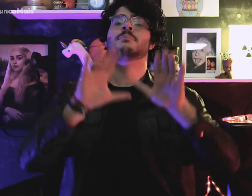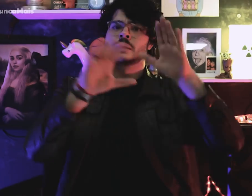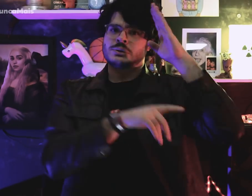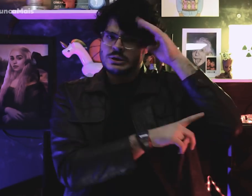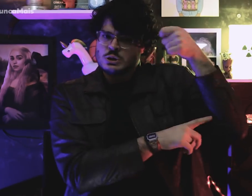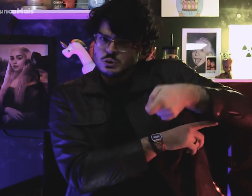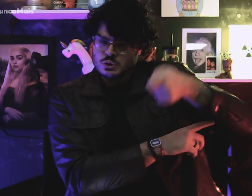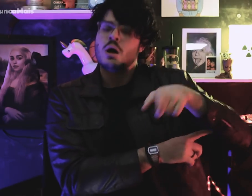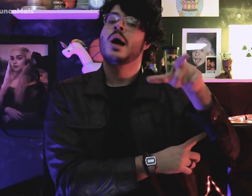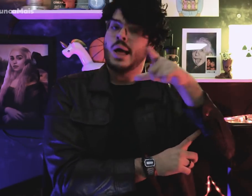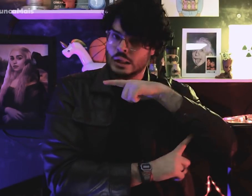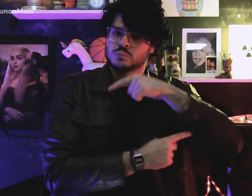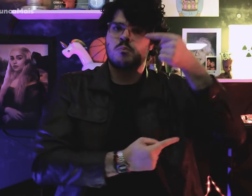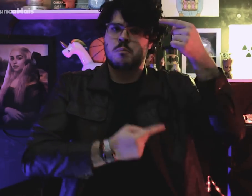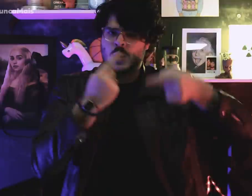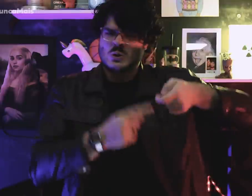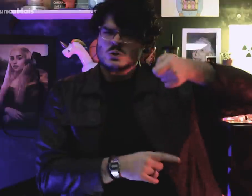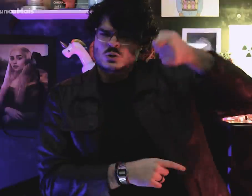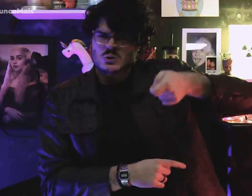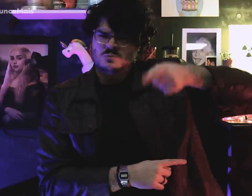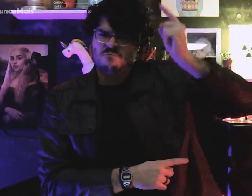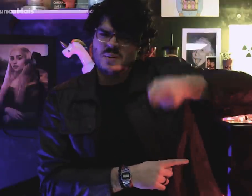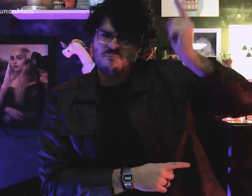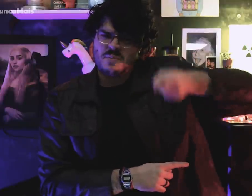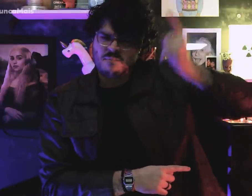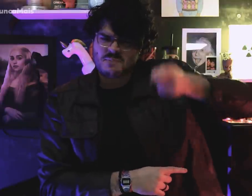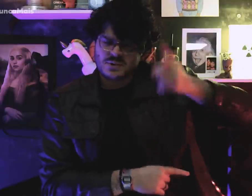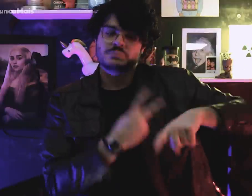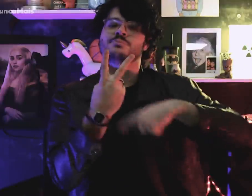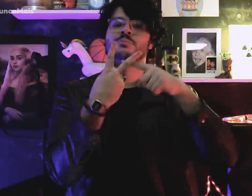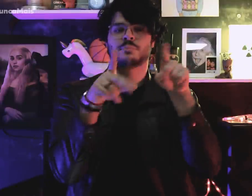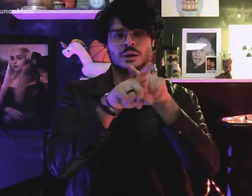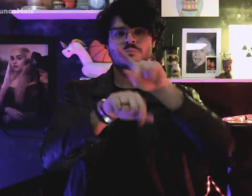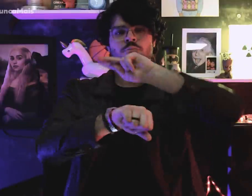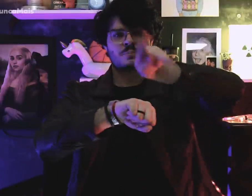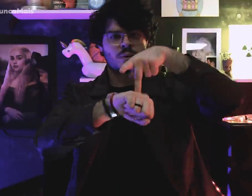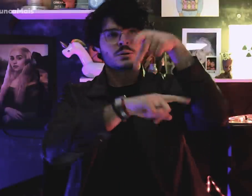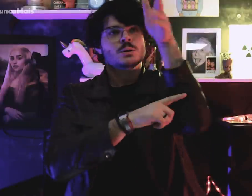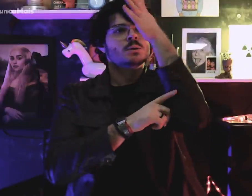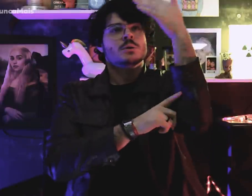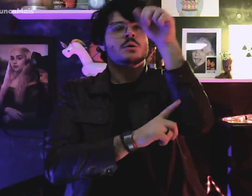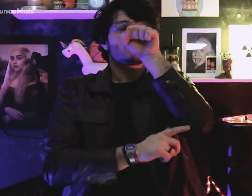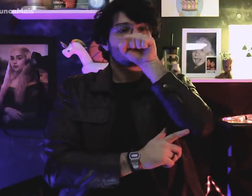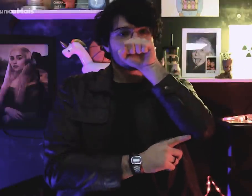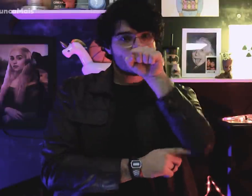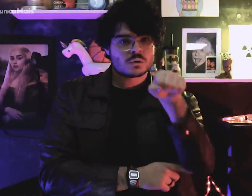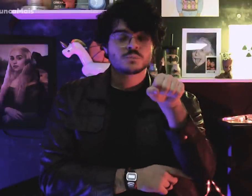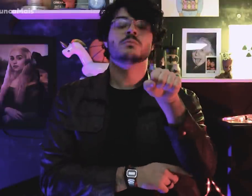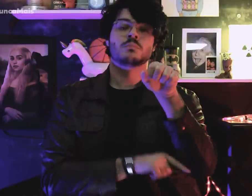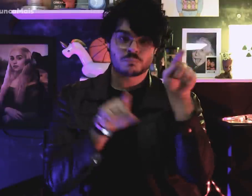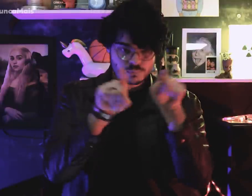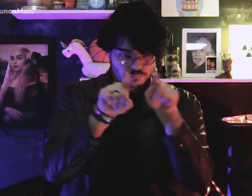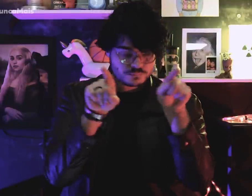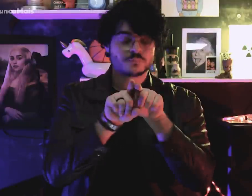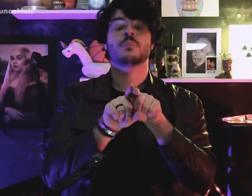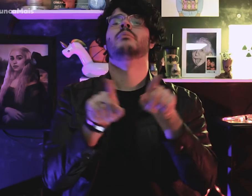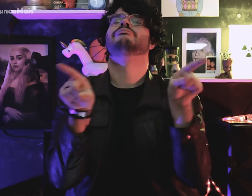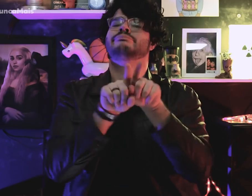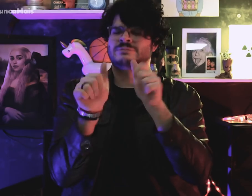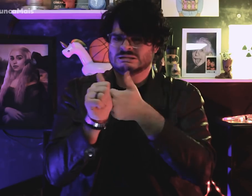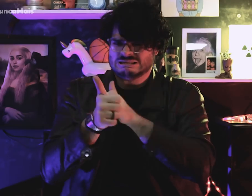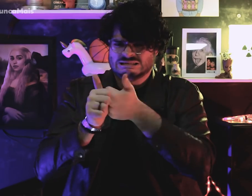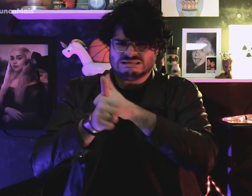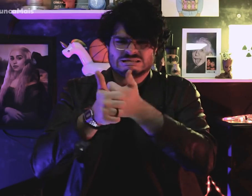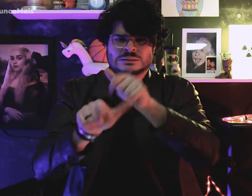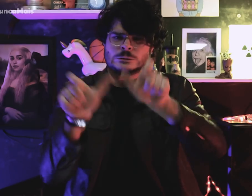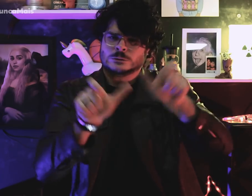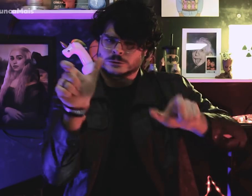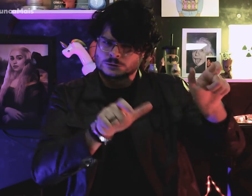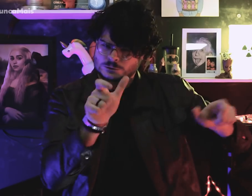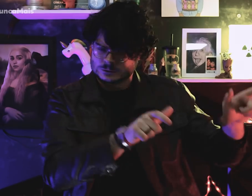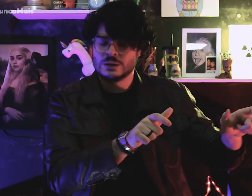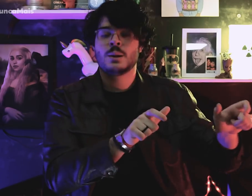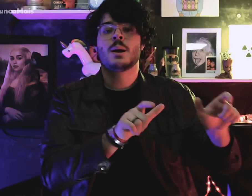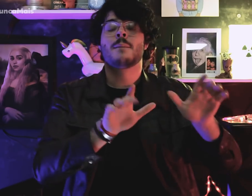There was authoritarianism, nationalism and persecution,